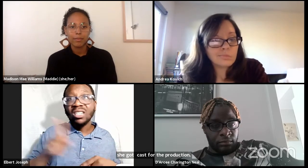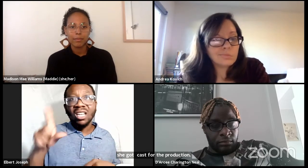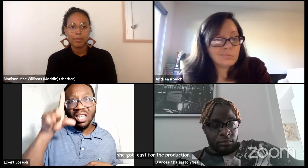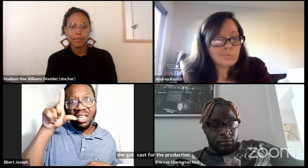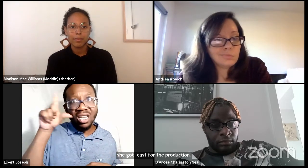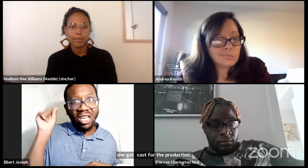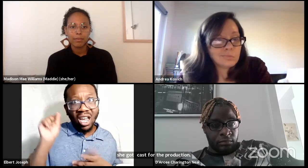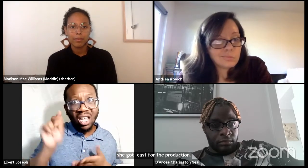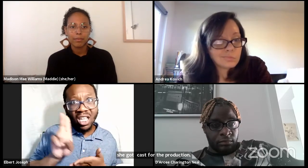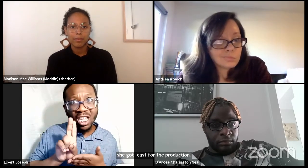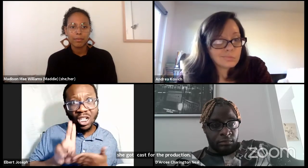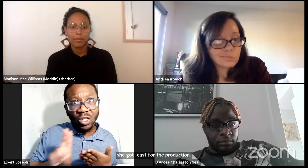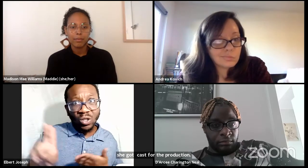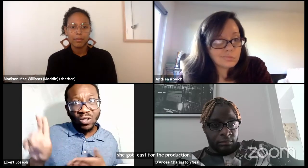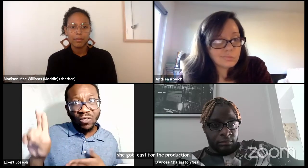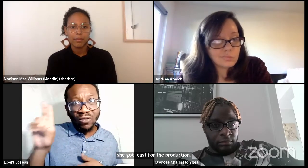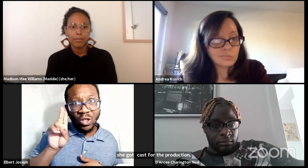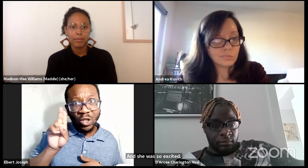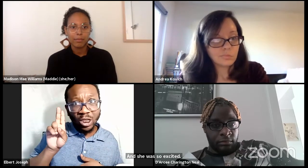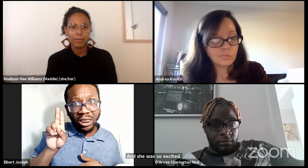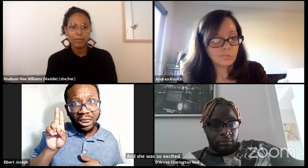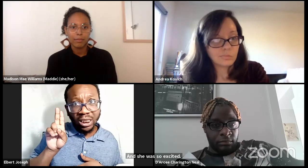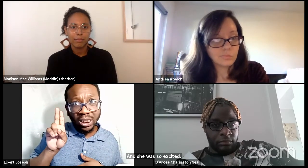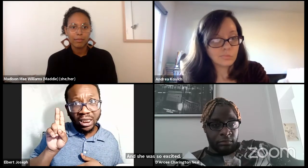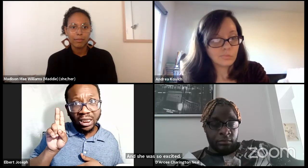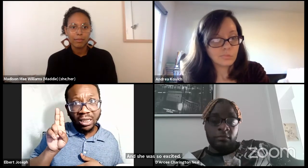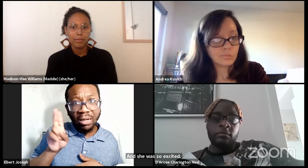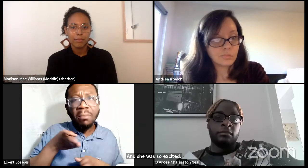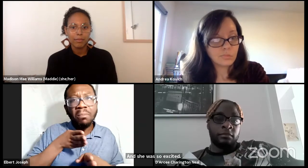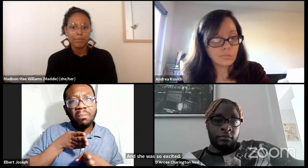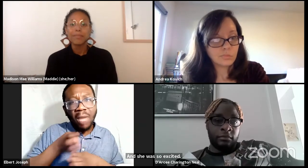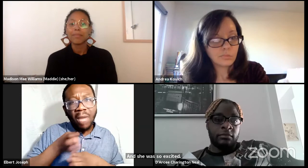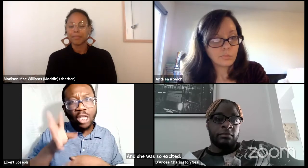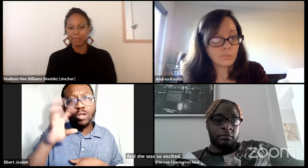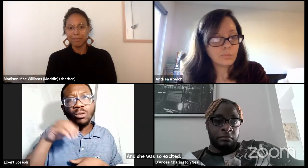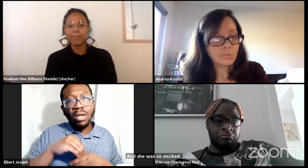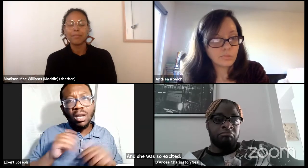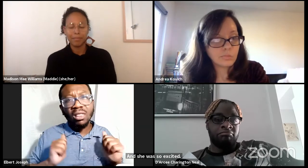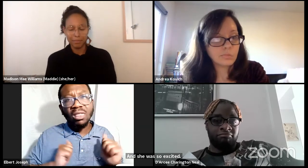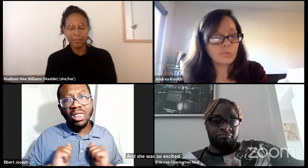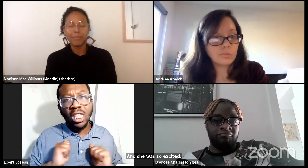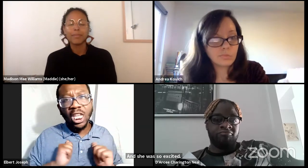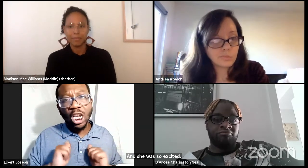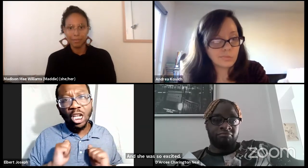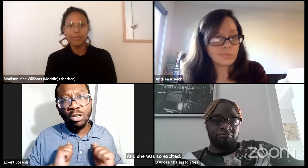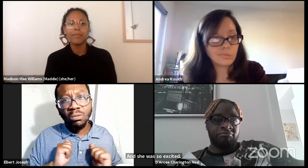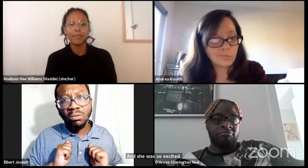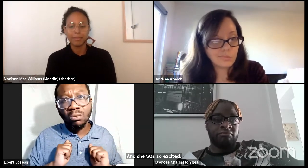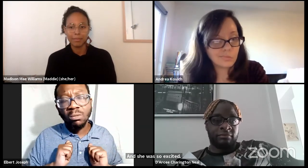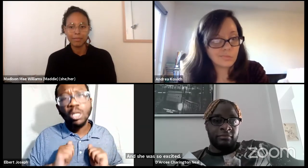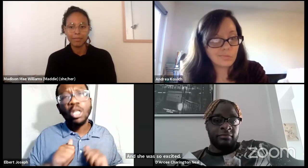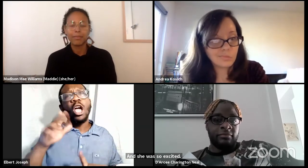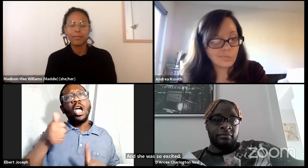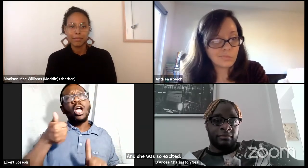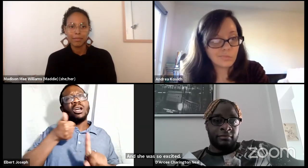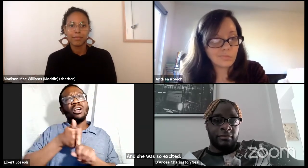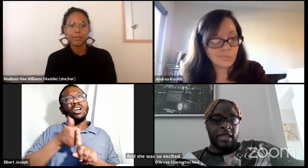And do you know where she is now? At Gallaudet University. Majoring in theater.